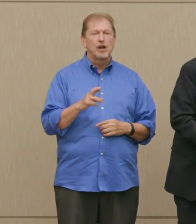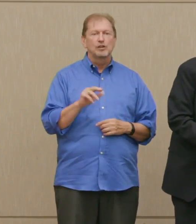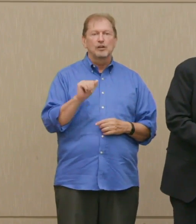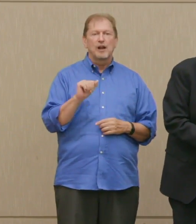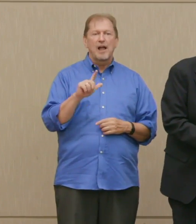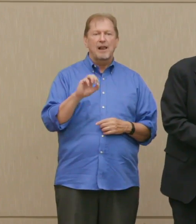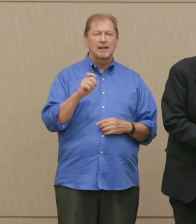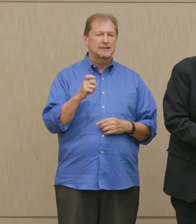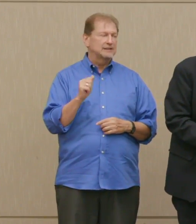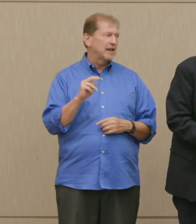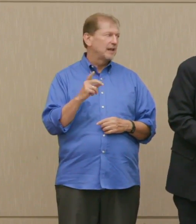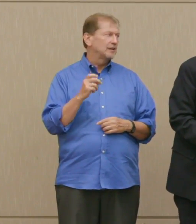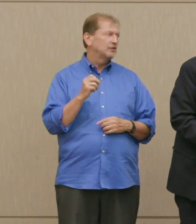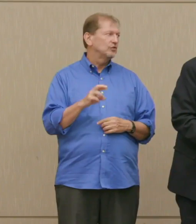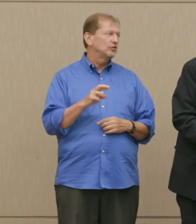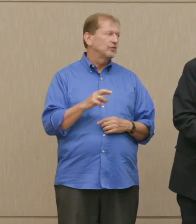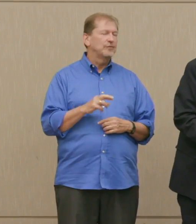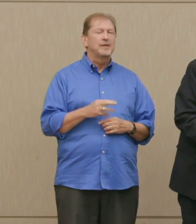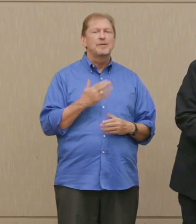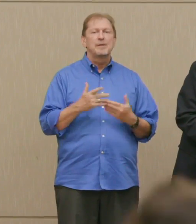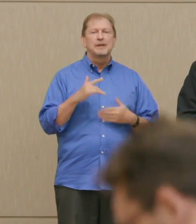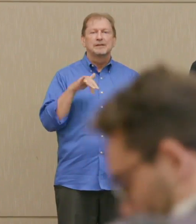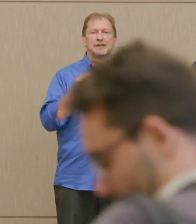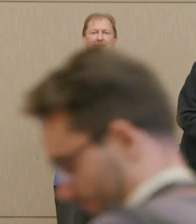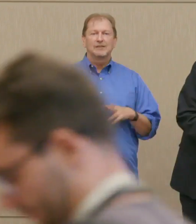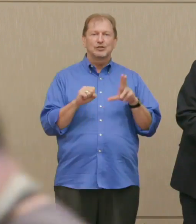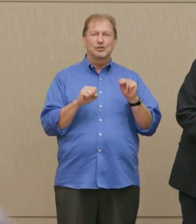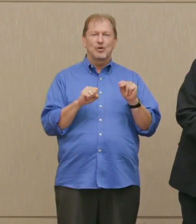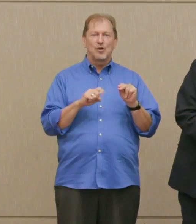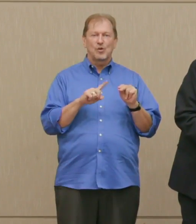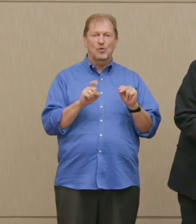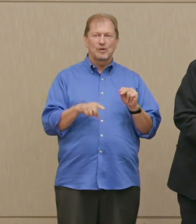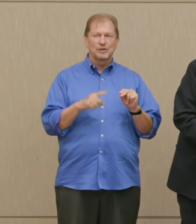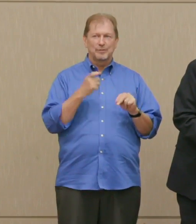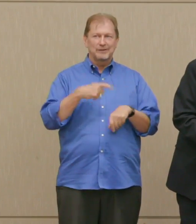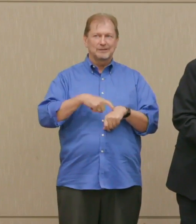I think actually it might be a yes or no question, since we're almost out of time.